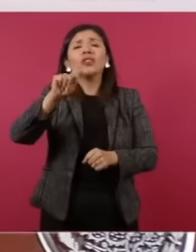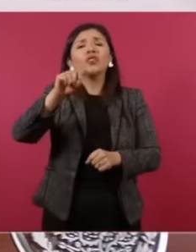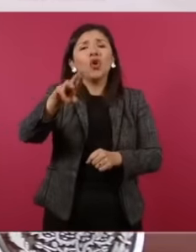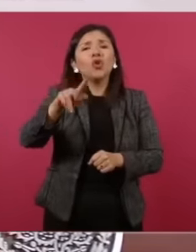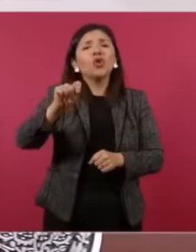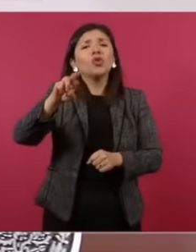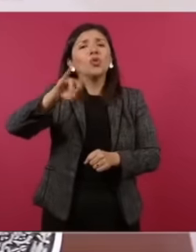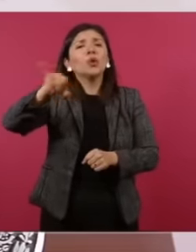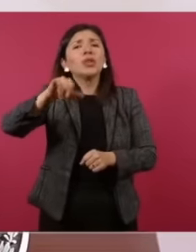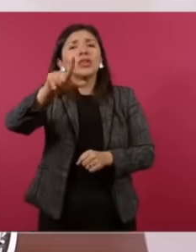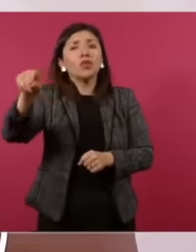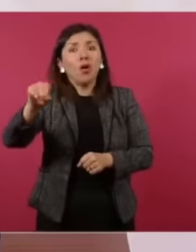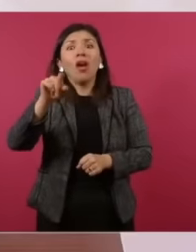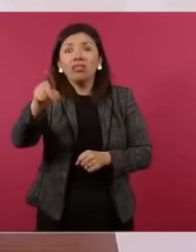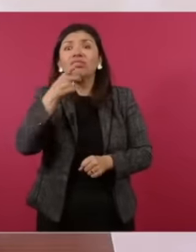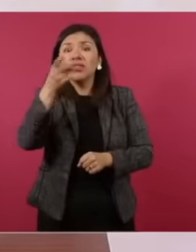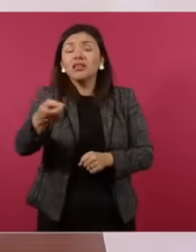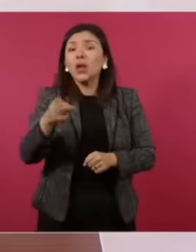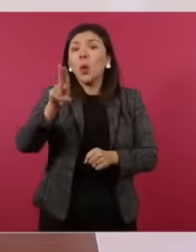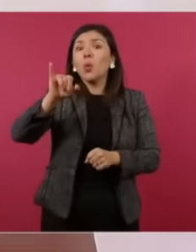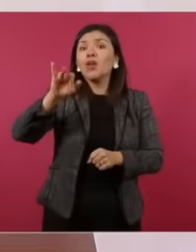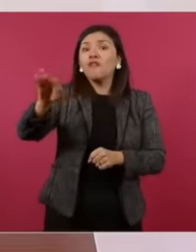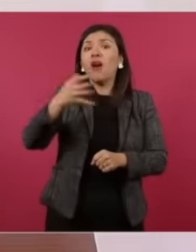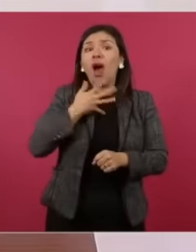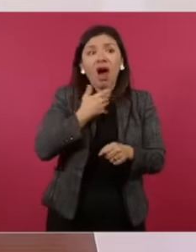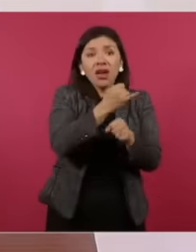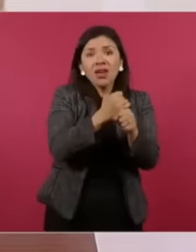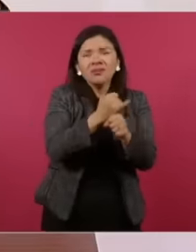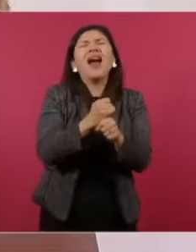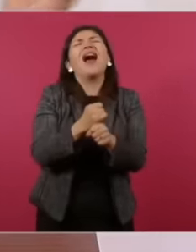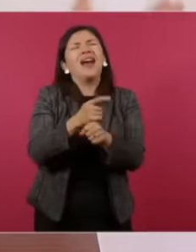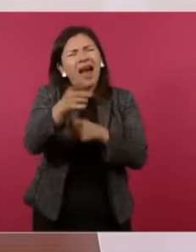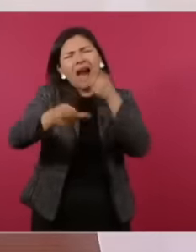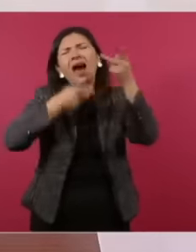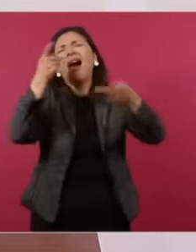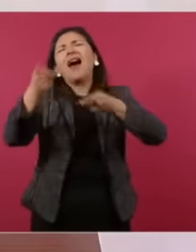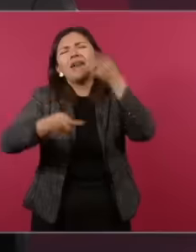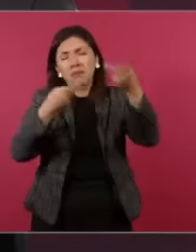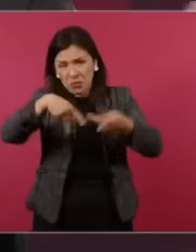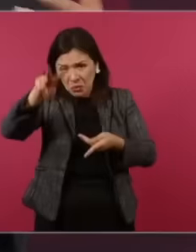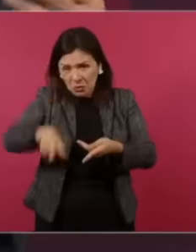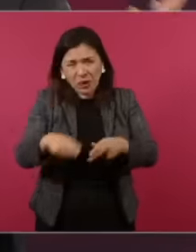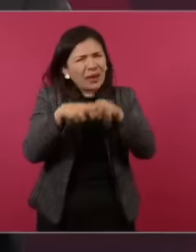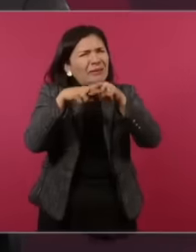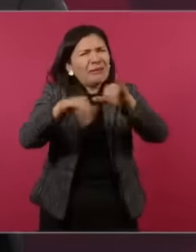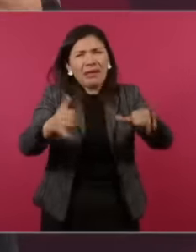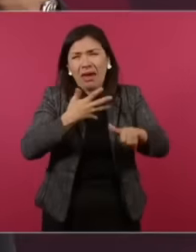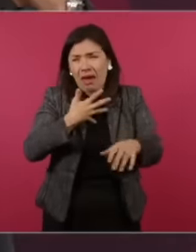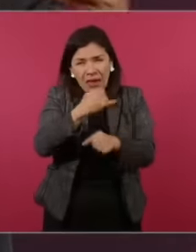says there that the Yes but they say many things but to no one and no one not even Mrs.